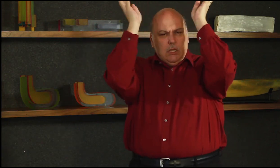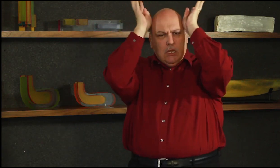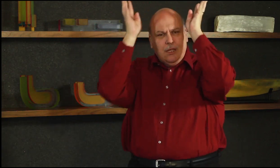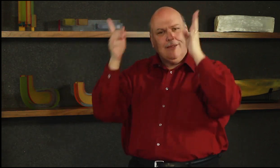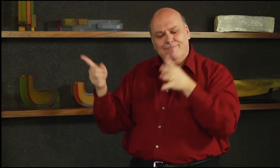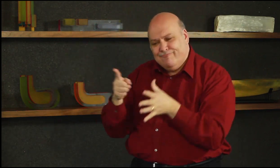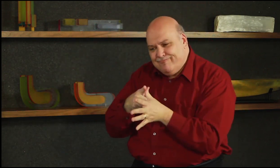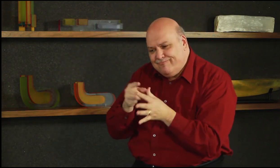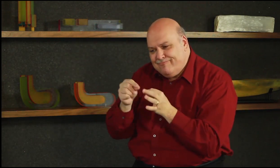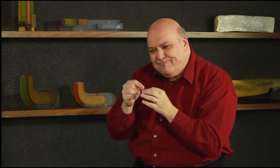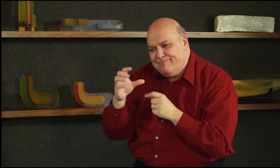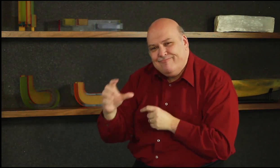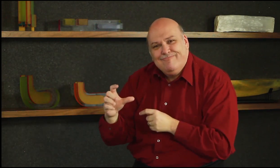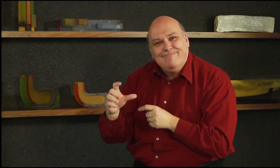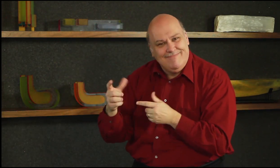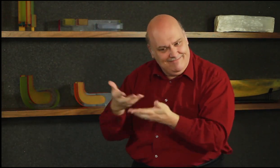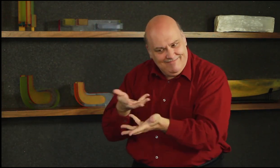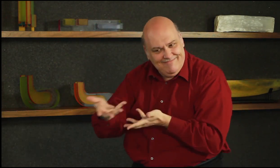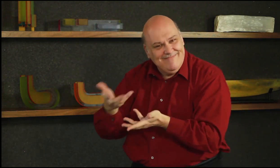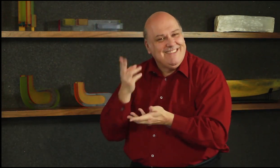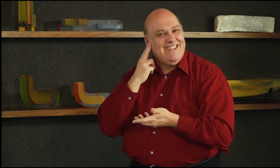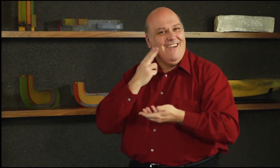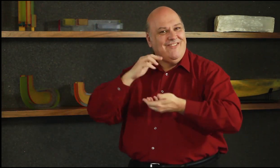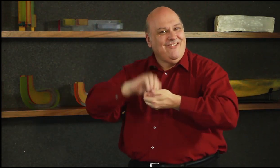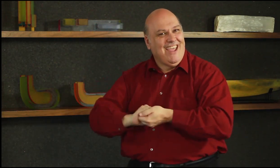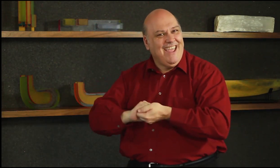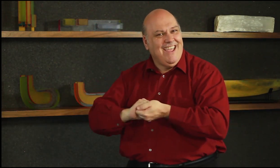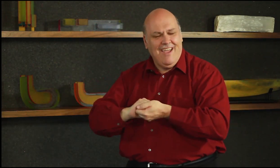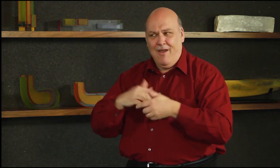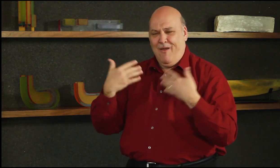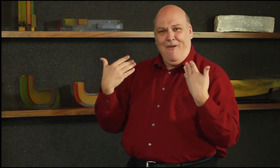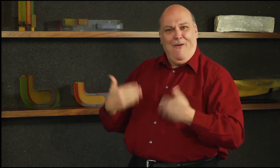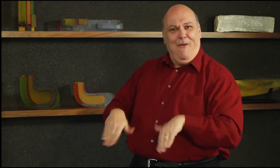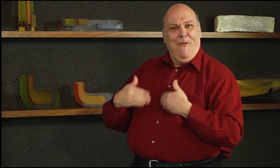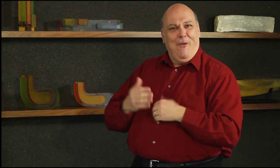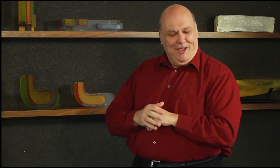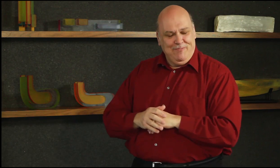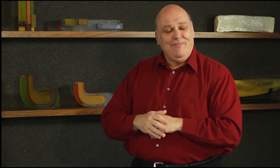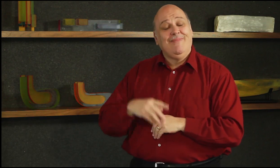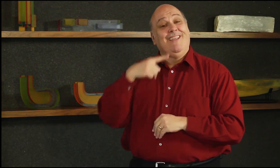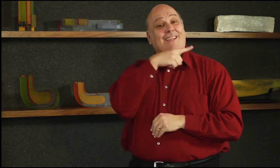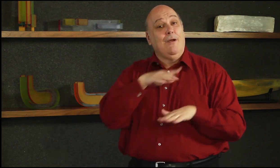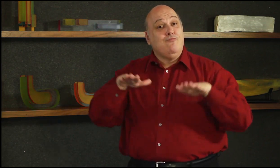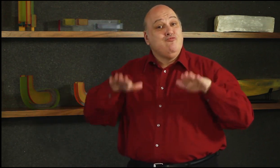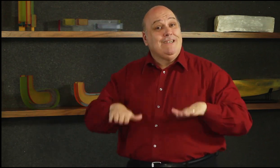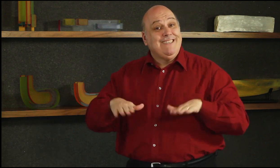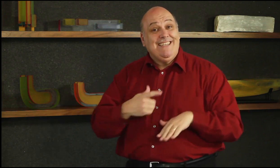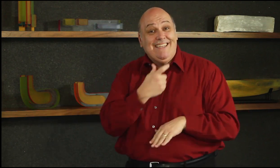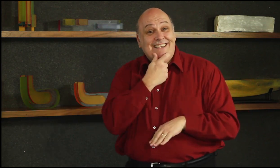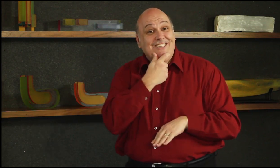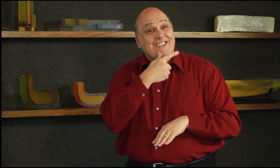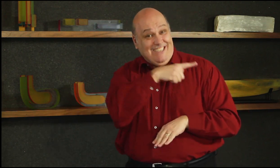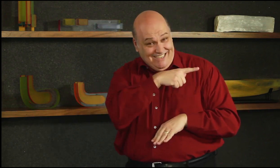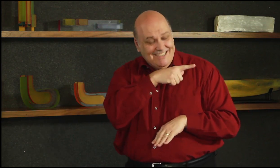who drew pictures of a Queen finger spelling